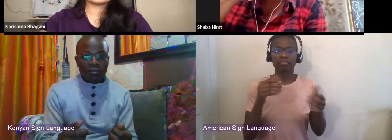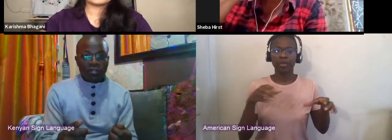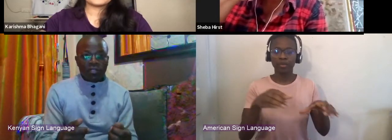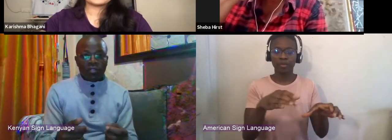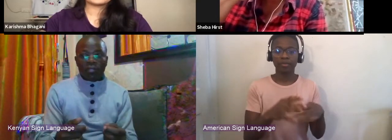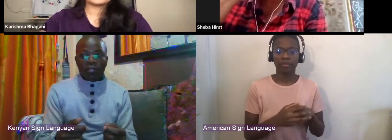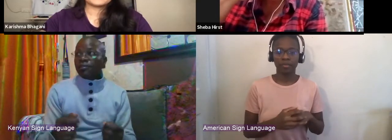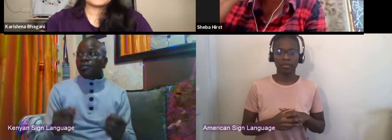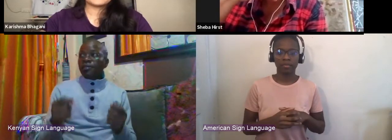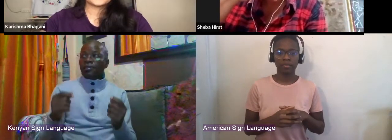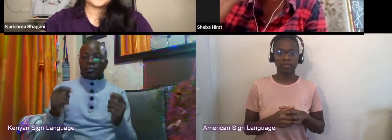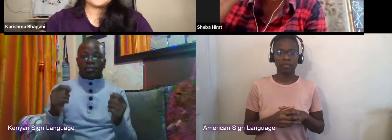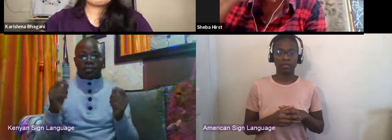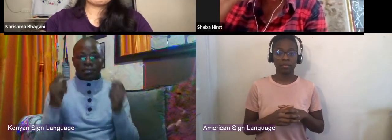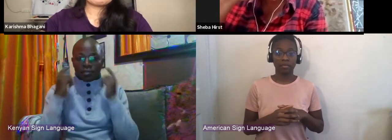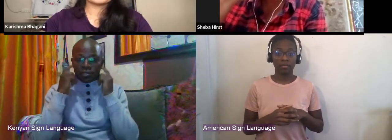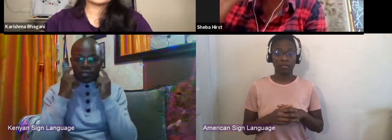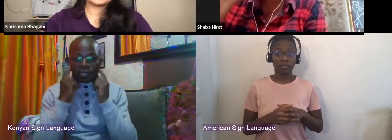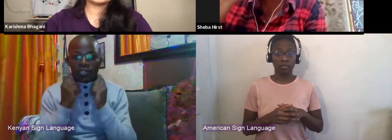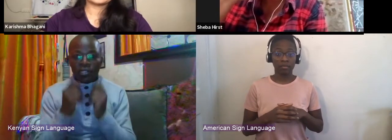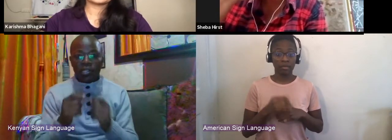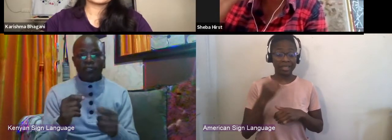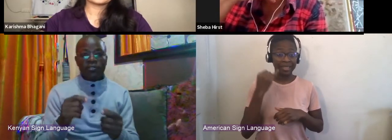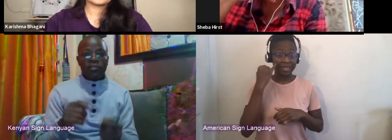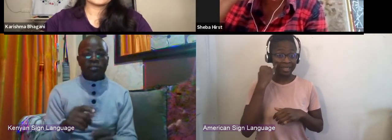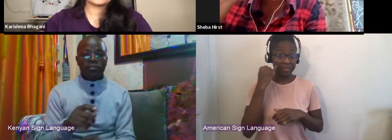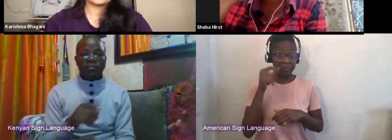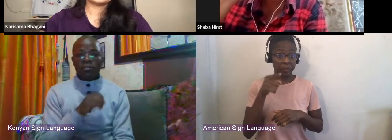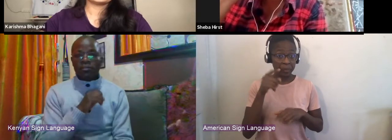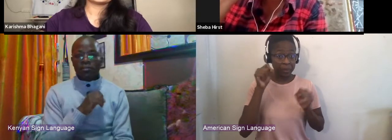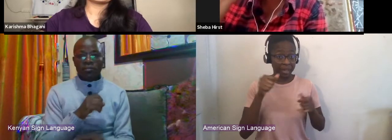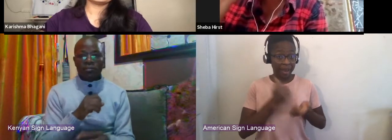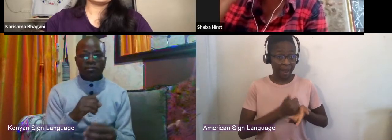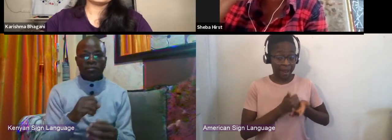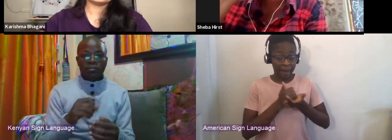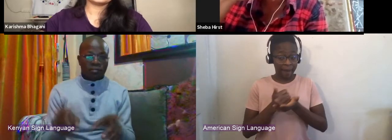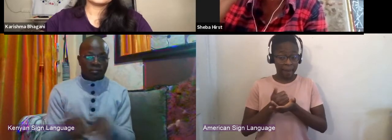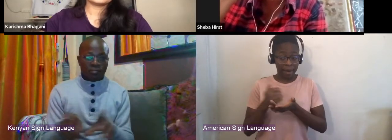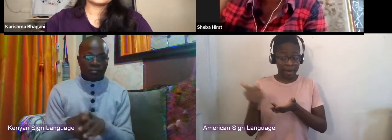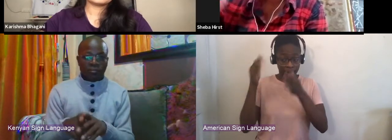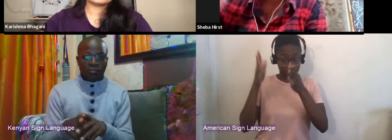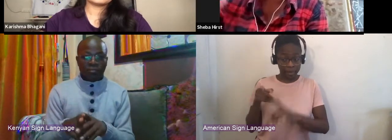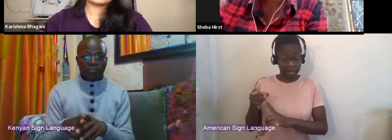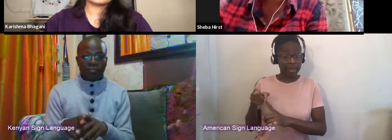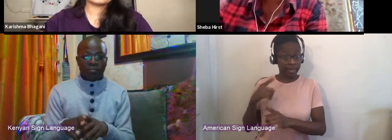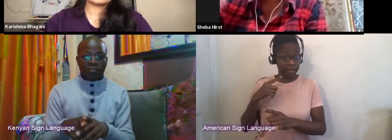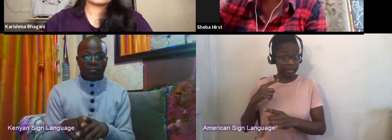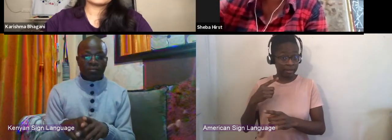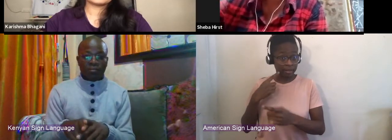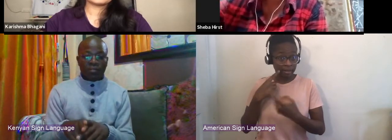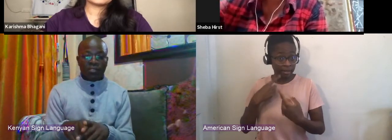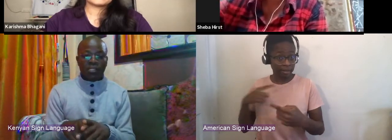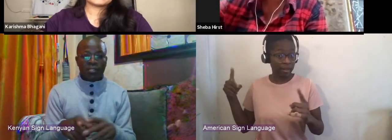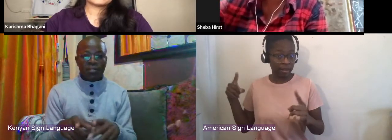in helping somebody else who's trying to do something, do that thing. The sooner you can insert yourself into situations